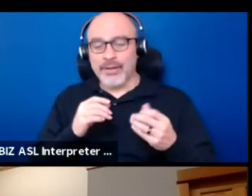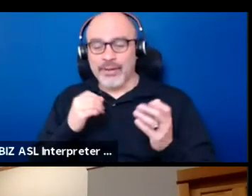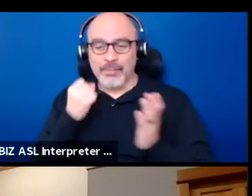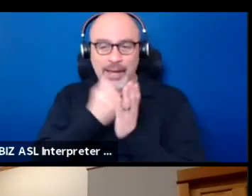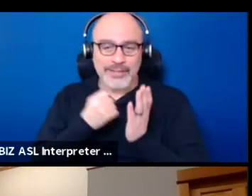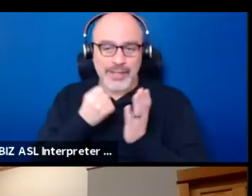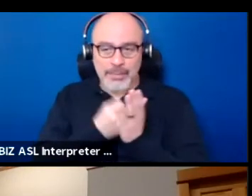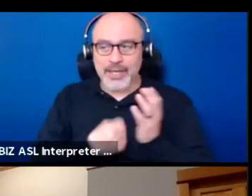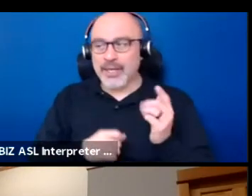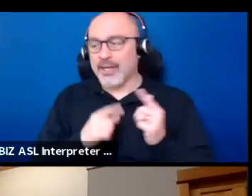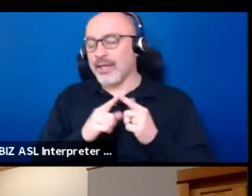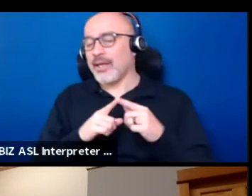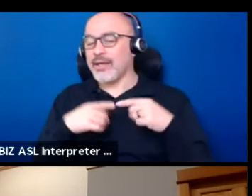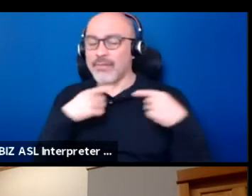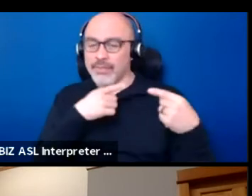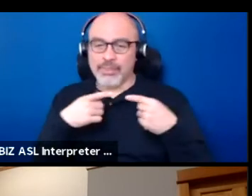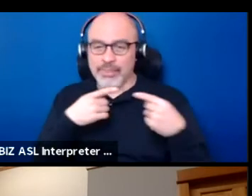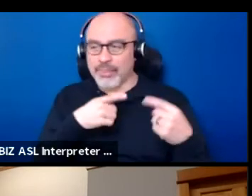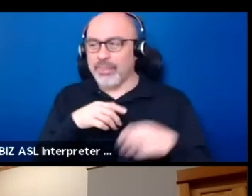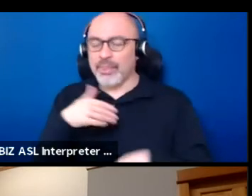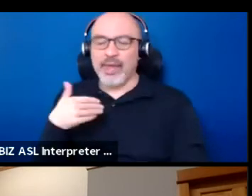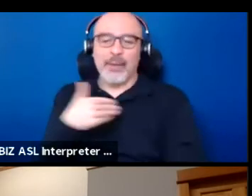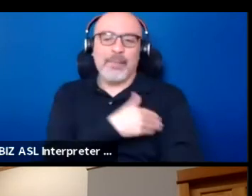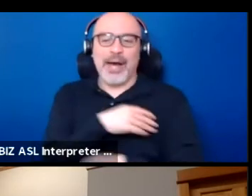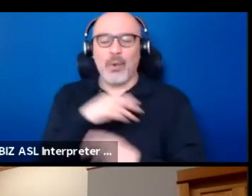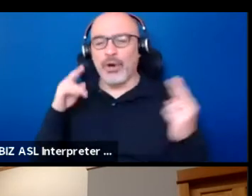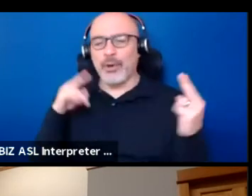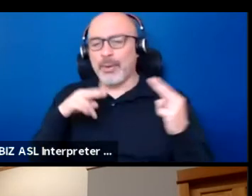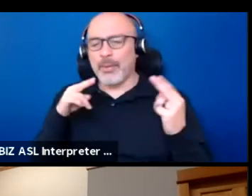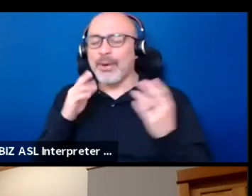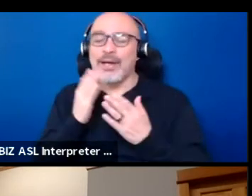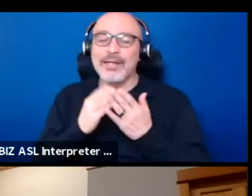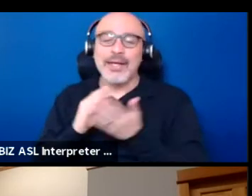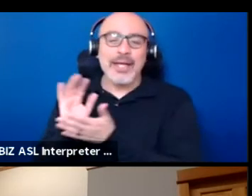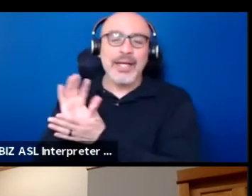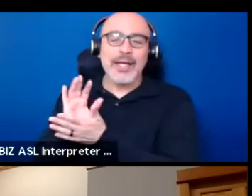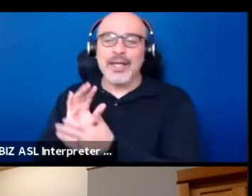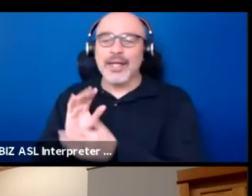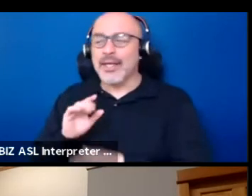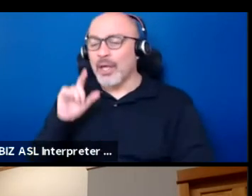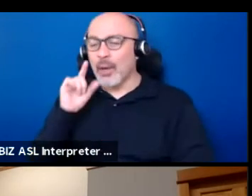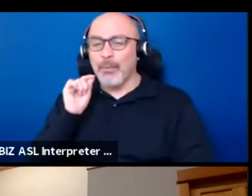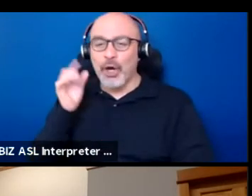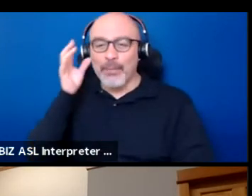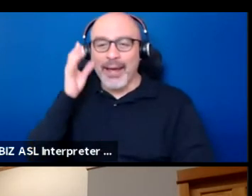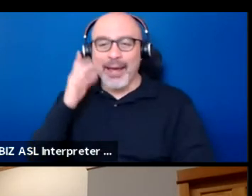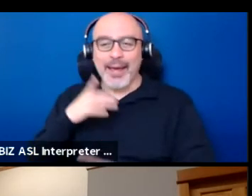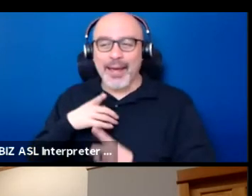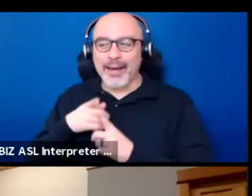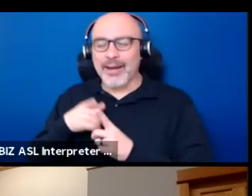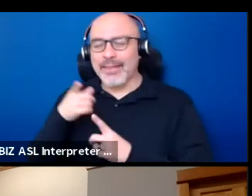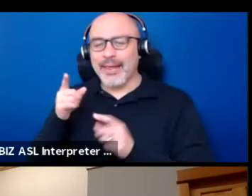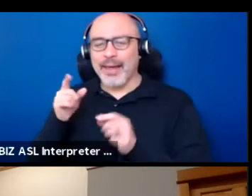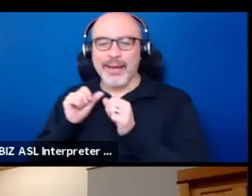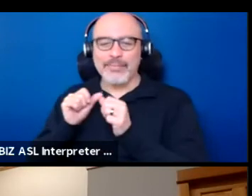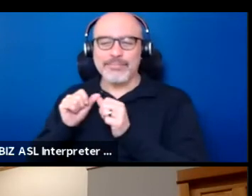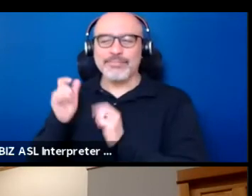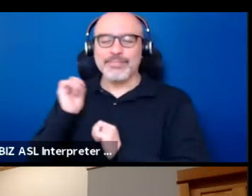and power plays and those kinds of things and a couple of movies like "Birdman" or whatever that kind of perpetuate that idea of this is what theater is.